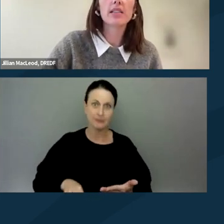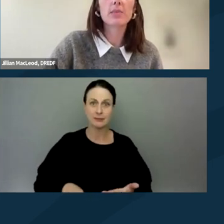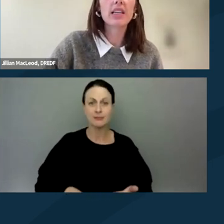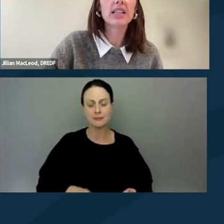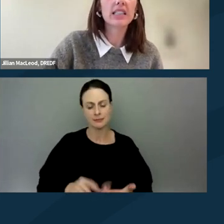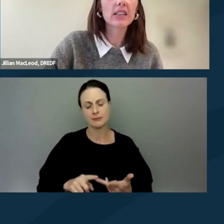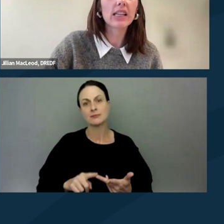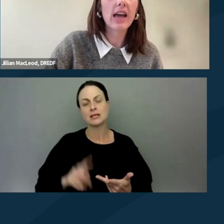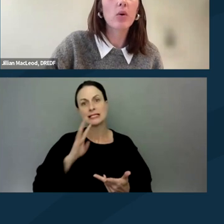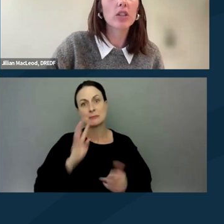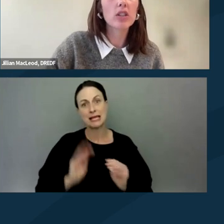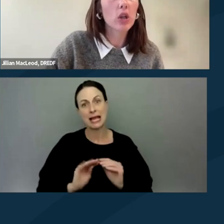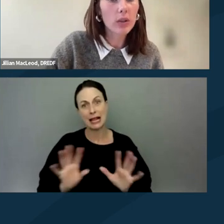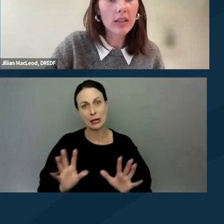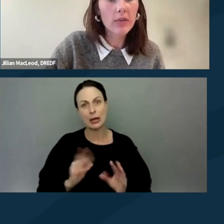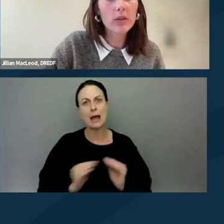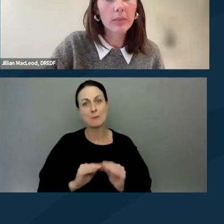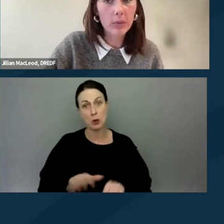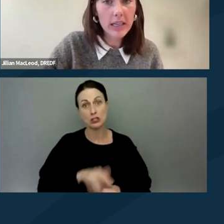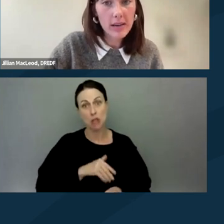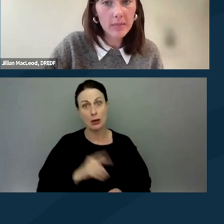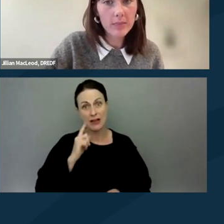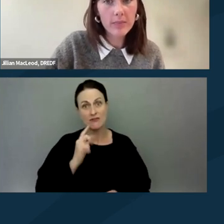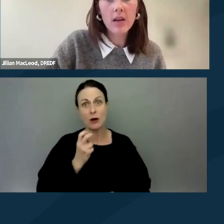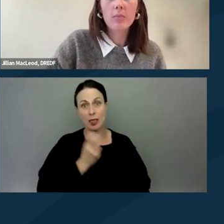speaking clearly and more slowly for lip reading,